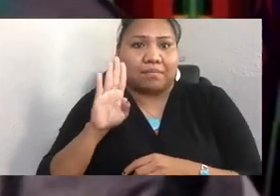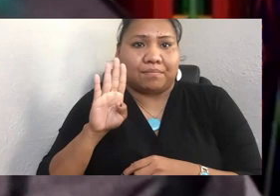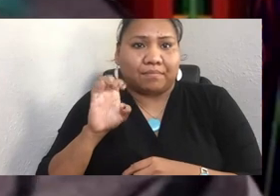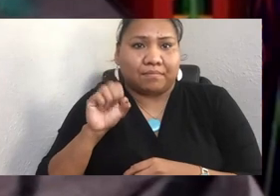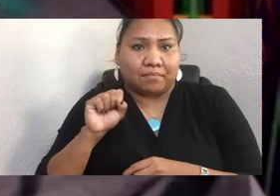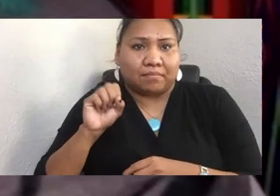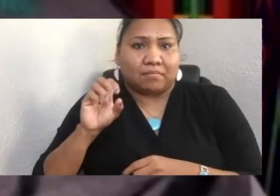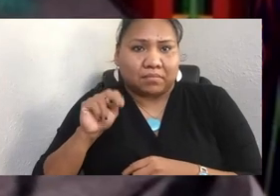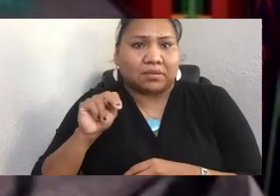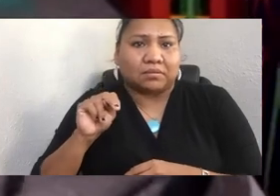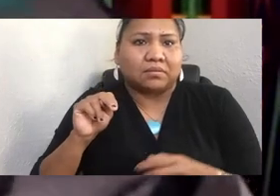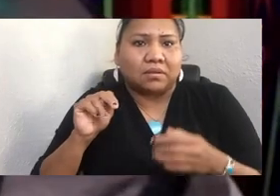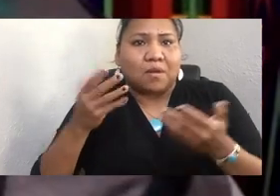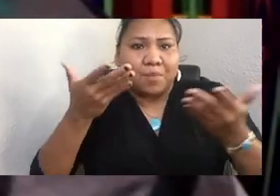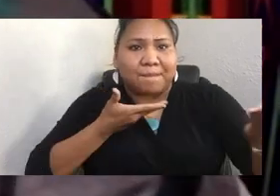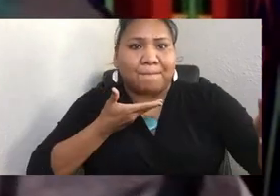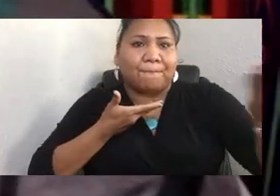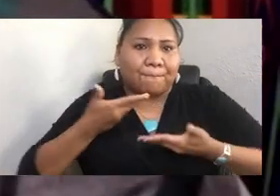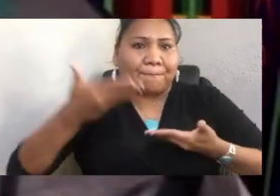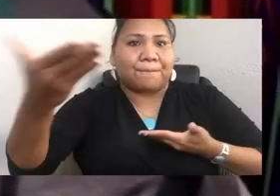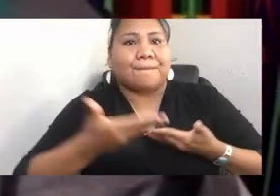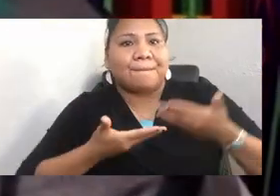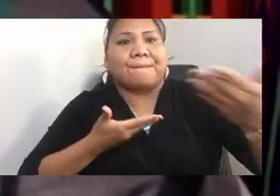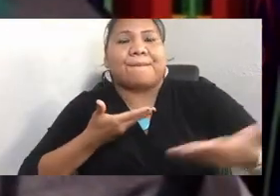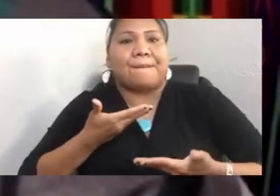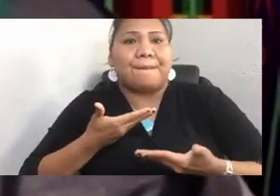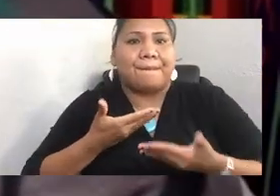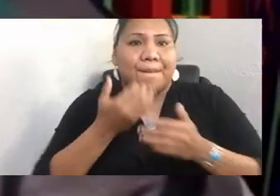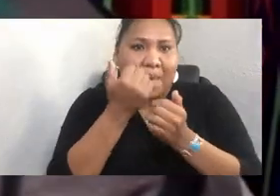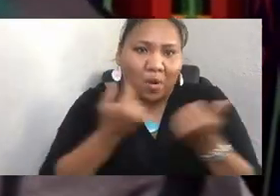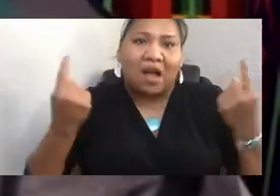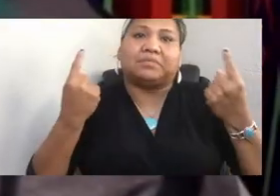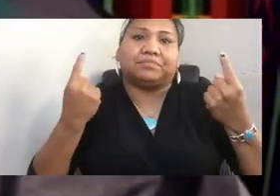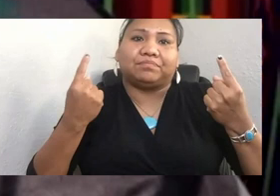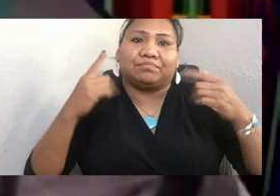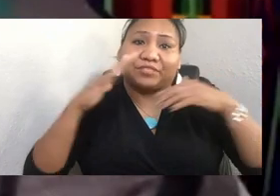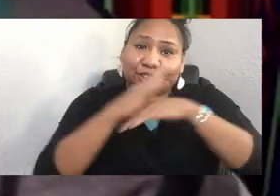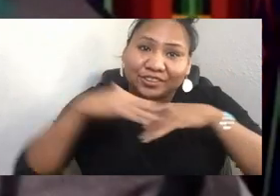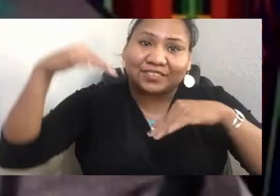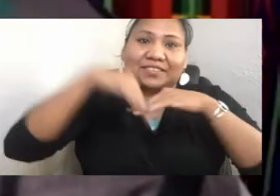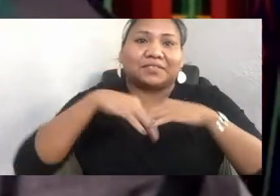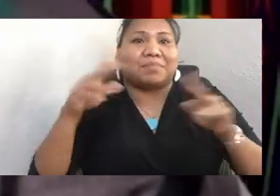today for Indigenous Peoples' Day, a beautiful day all across the country, many Indigenous